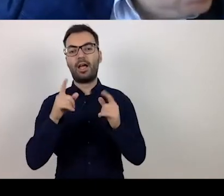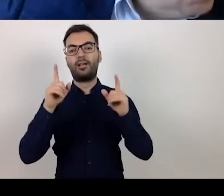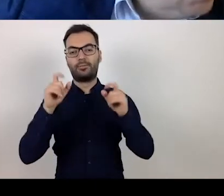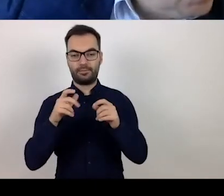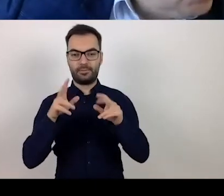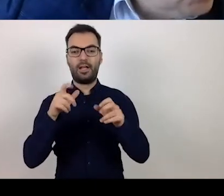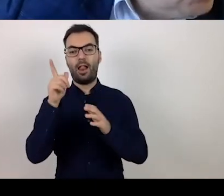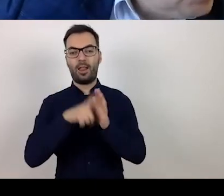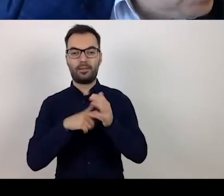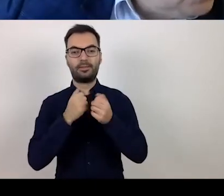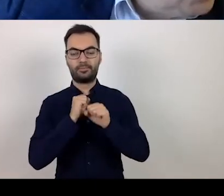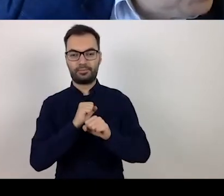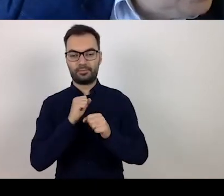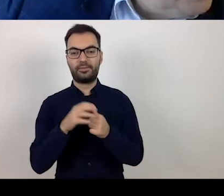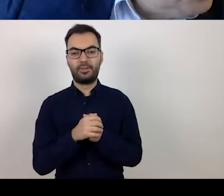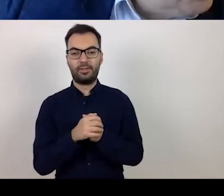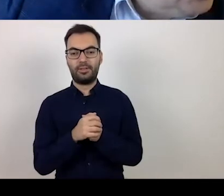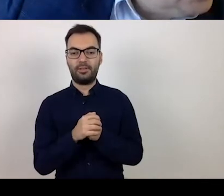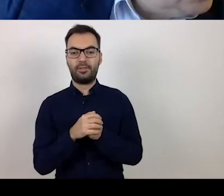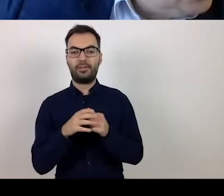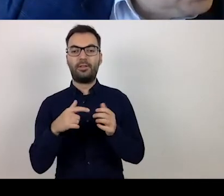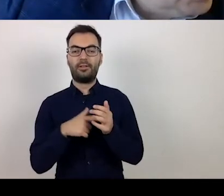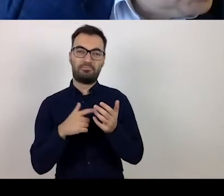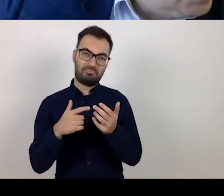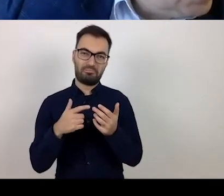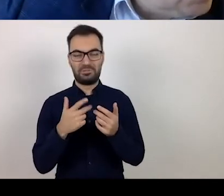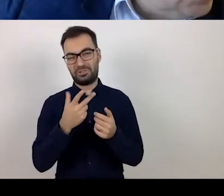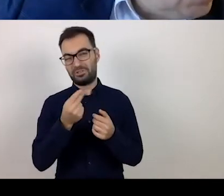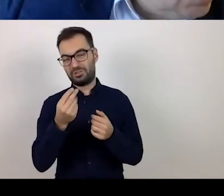thus, in practice, within 3-4 days,